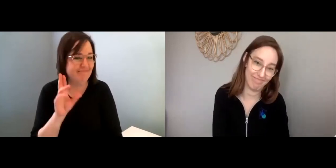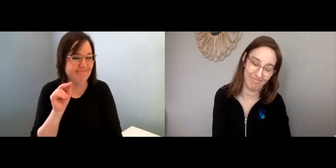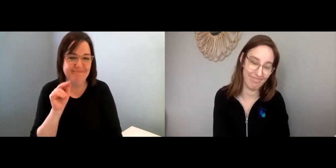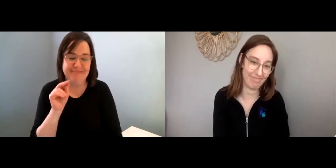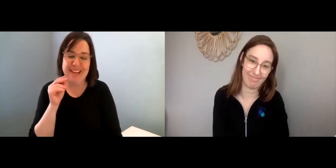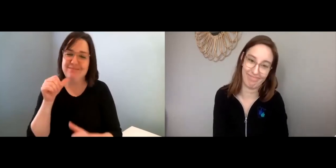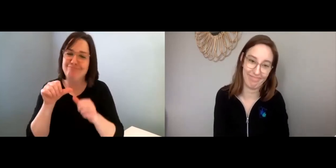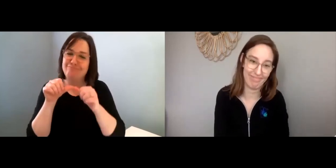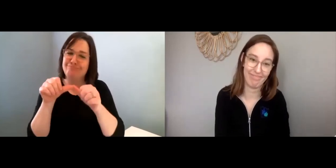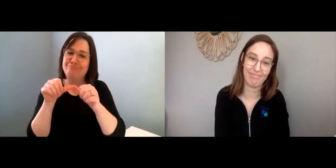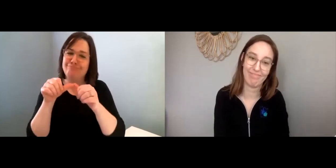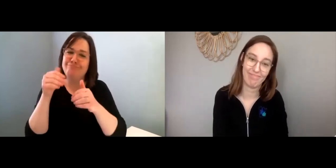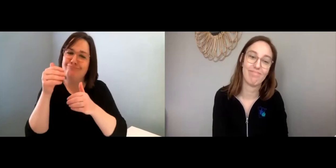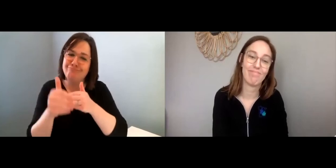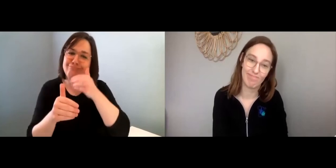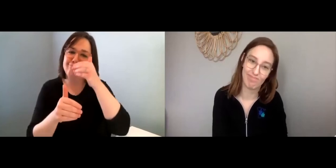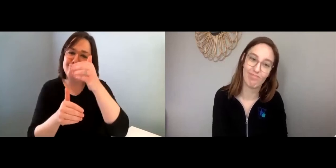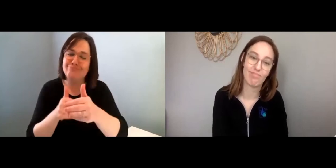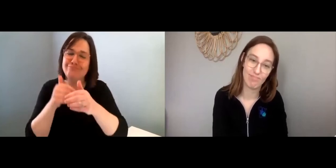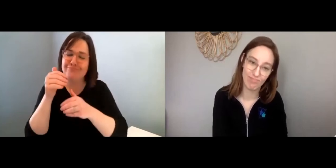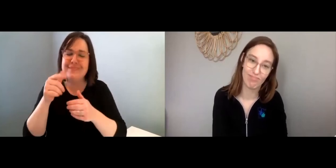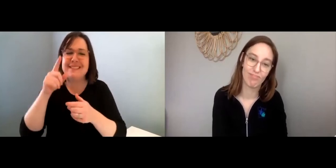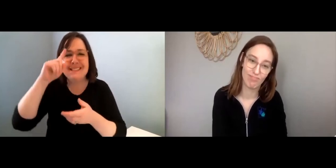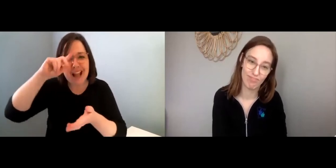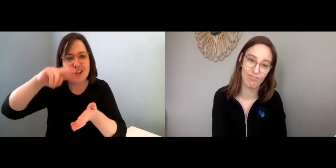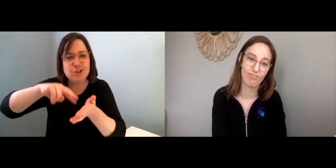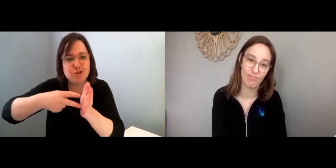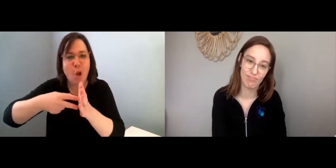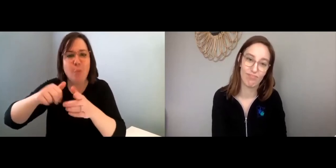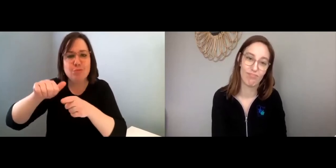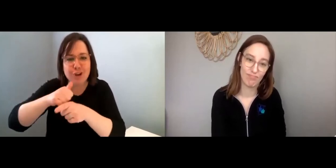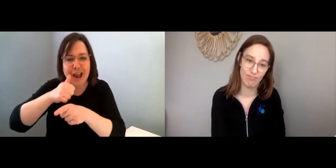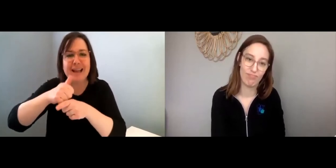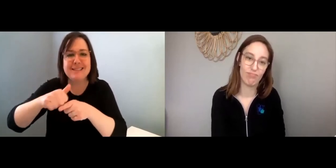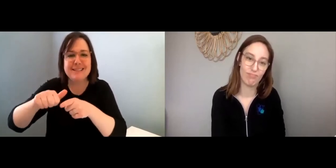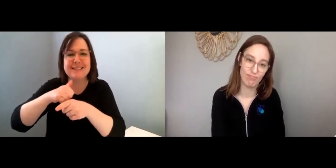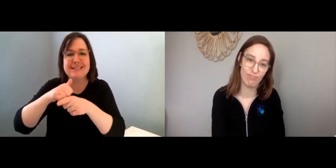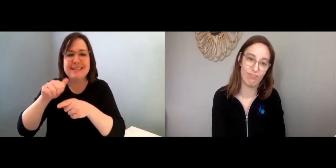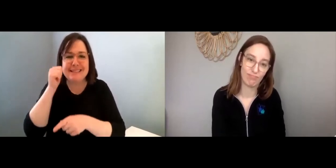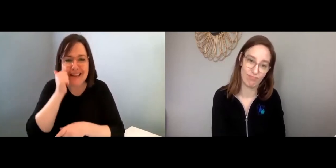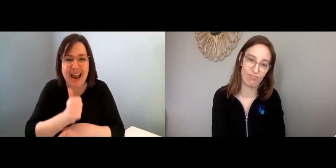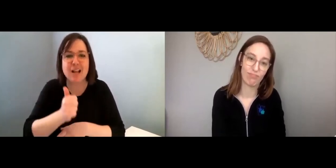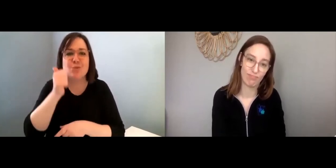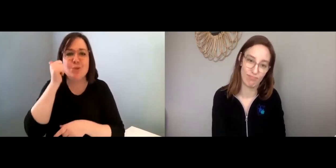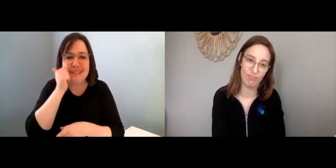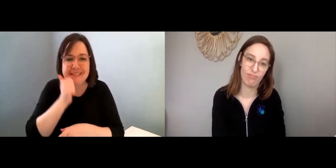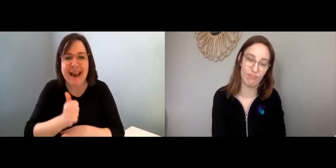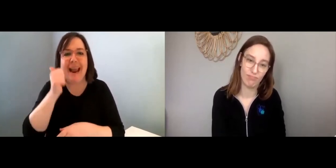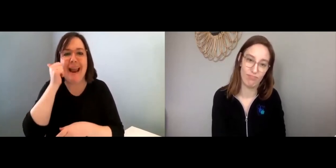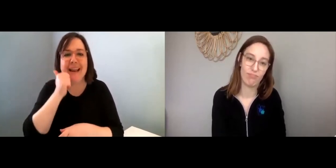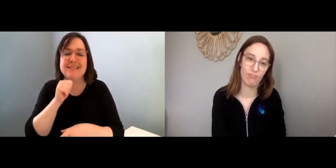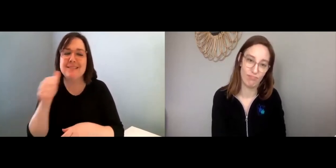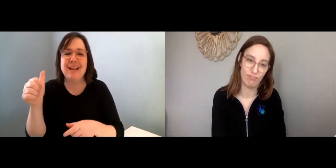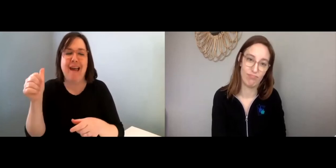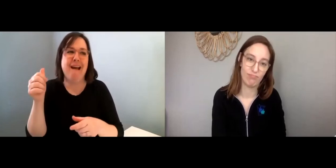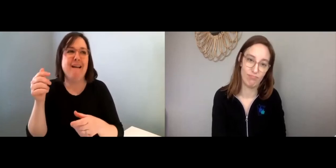Lisa: No, no. It’s an ongoing process. Sometimes it takes intentional practice every day.